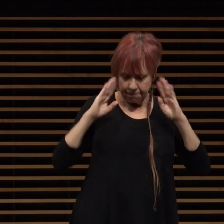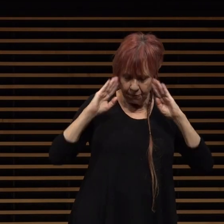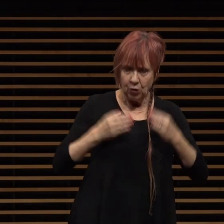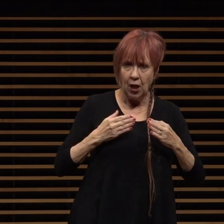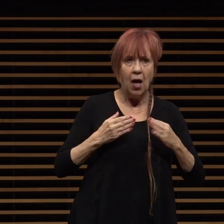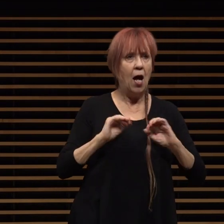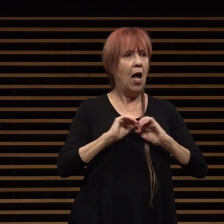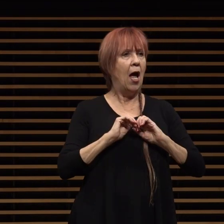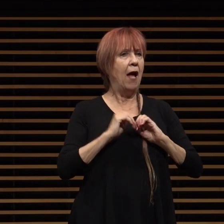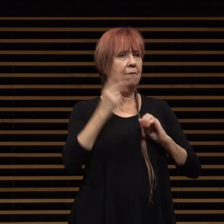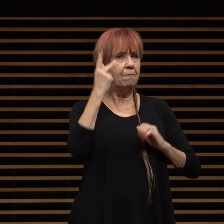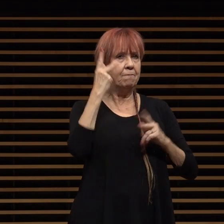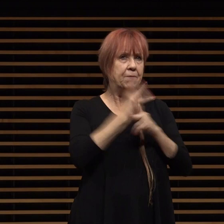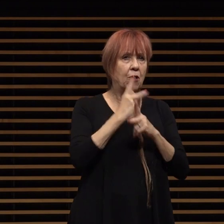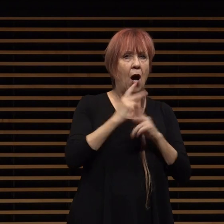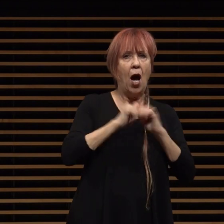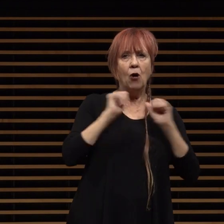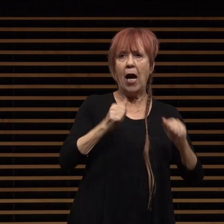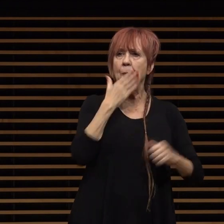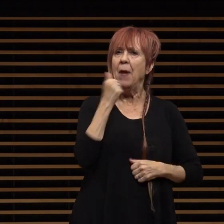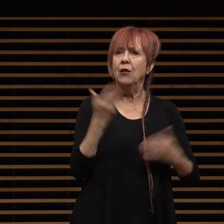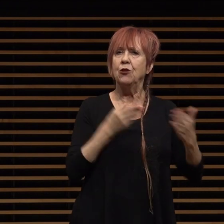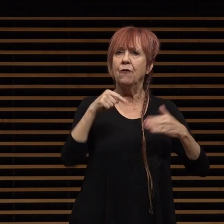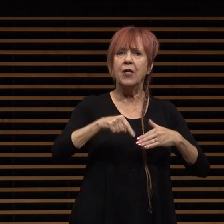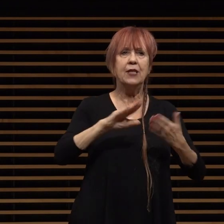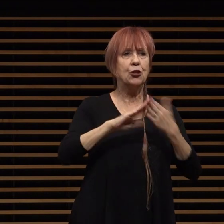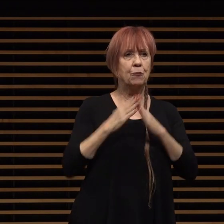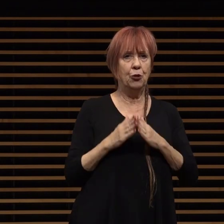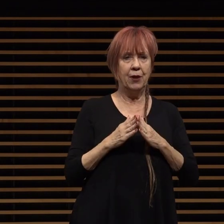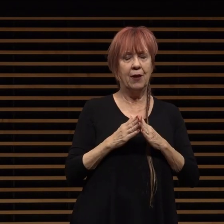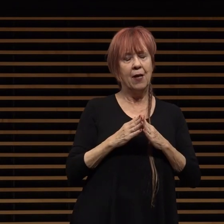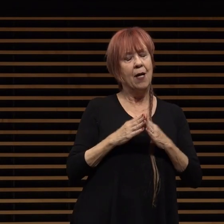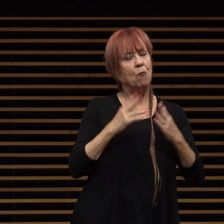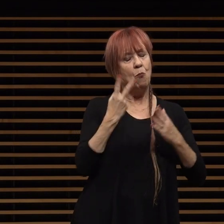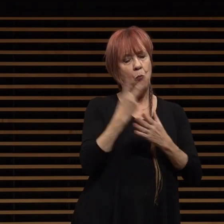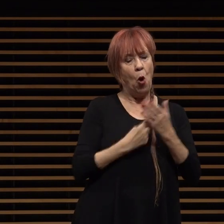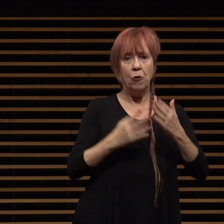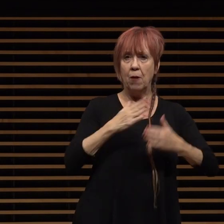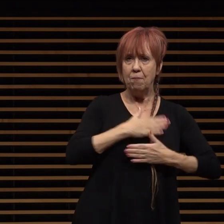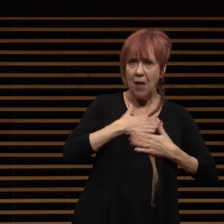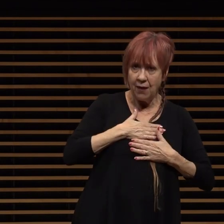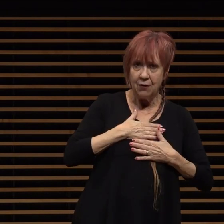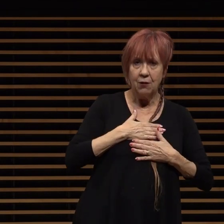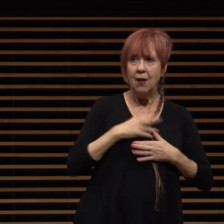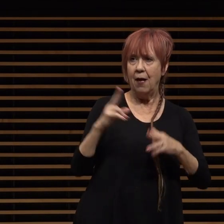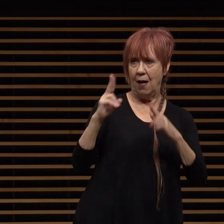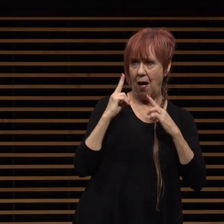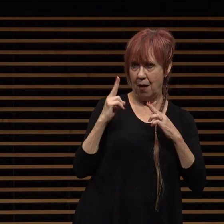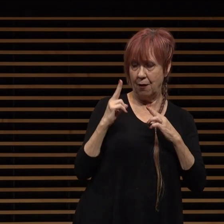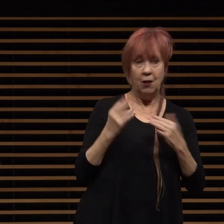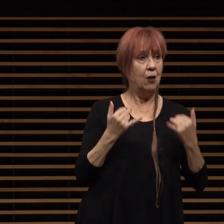amazing community it has truly both been a pleasure and honor